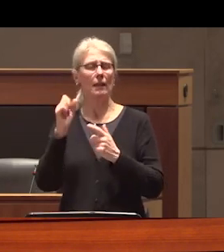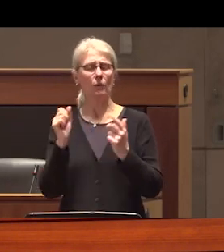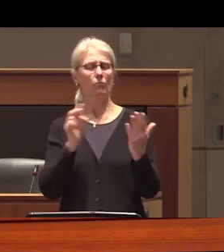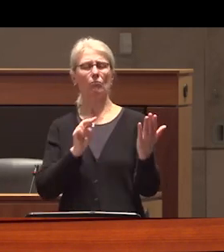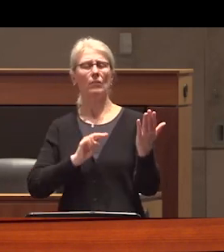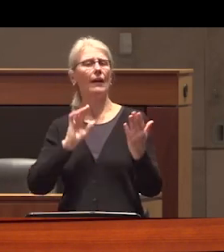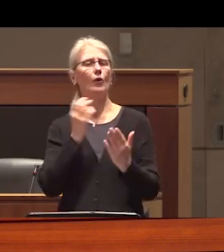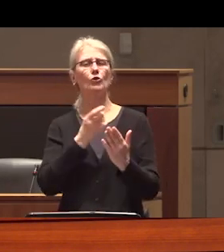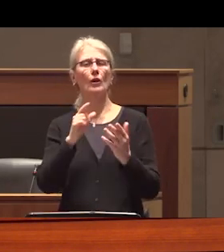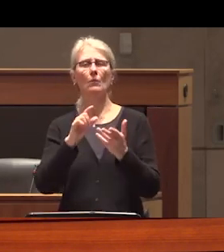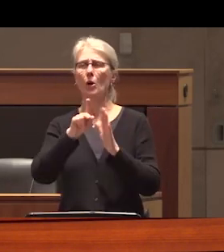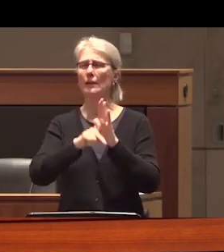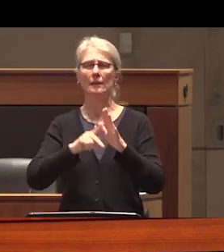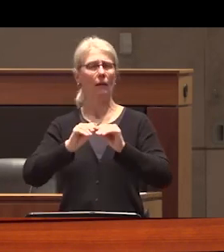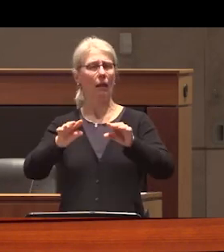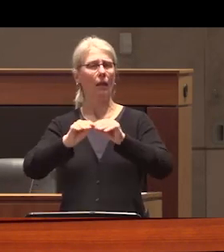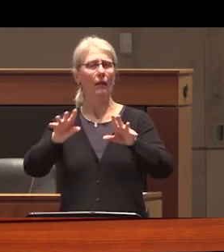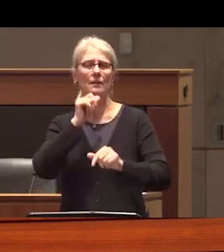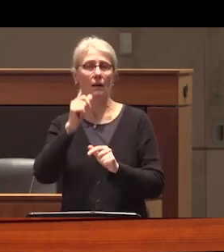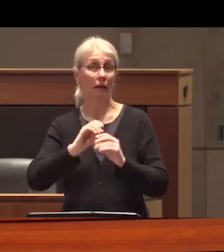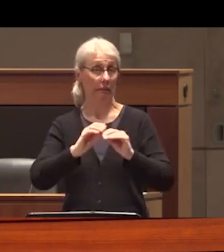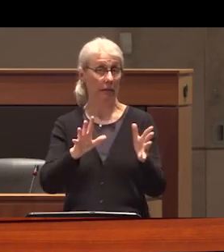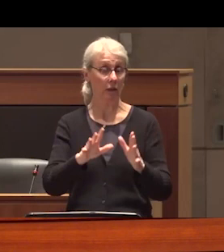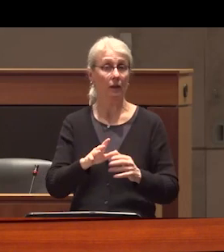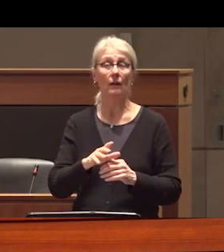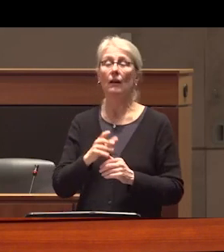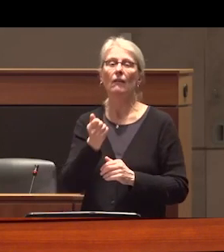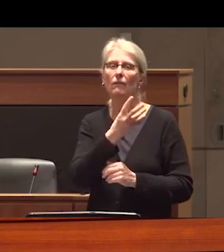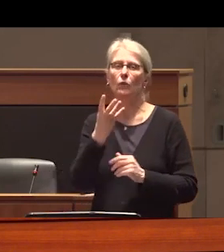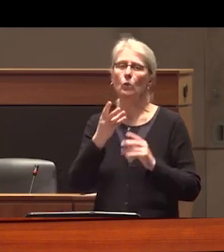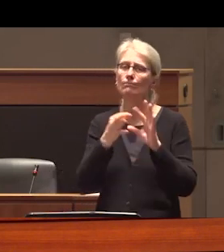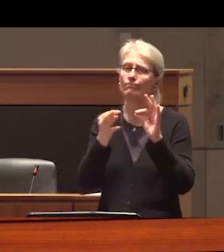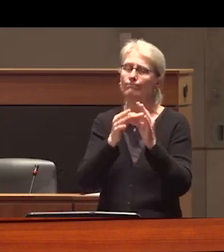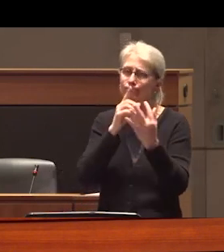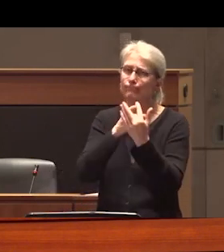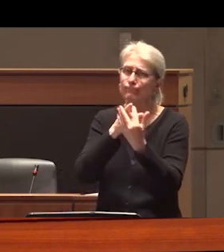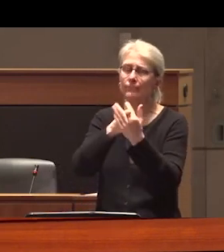our drug policy landscape so just a few moments of myth debunking is warranted here first neither